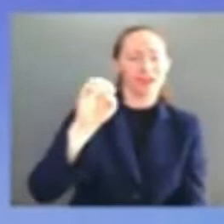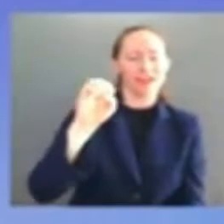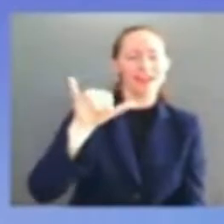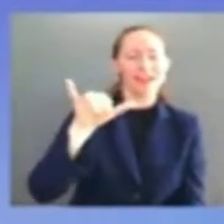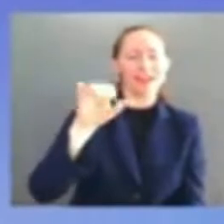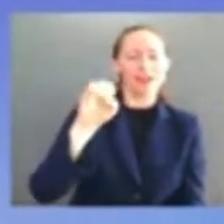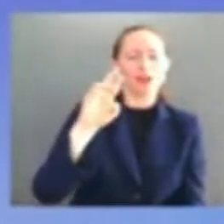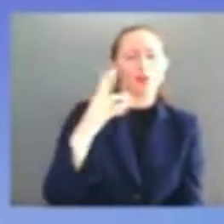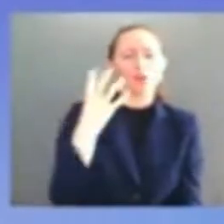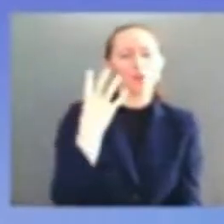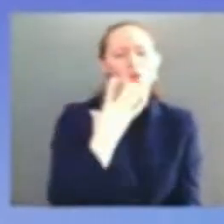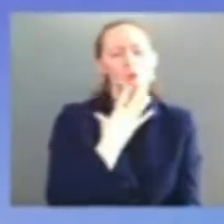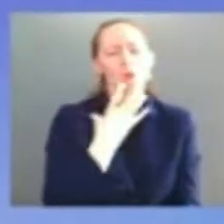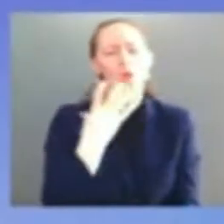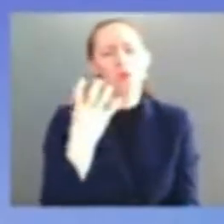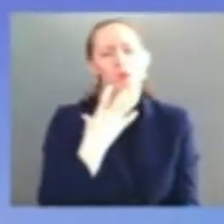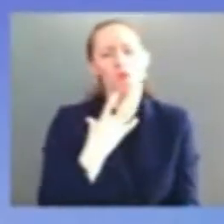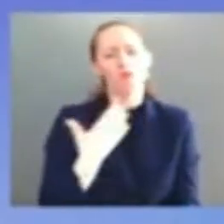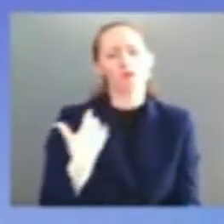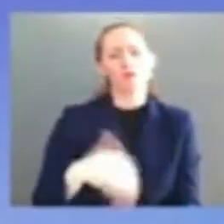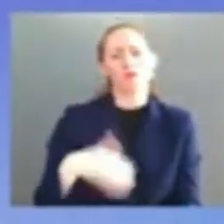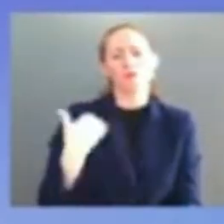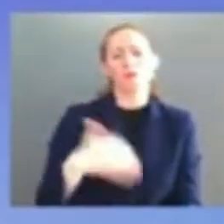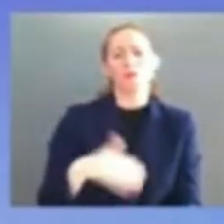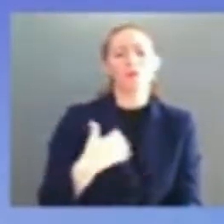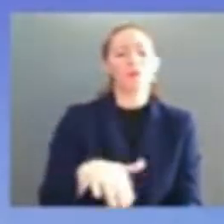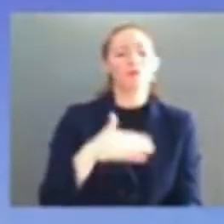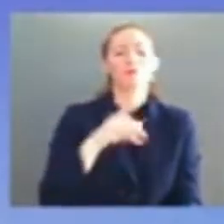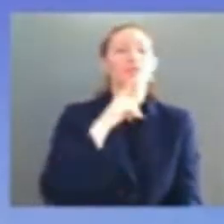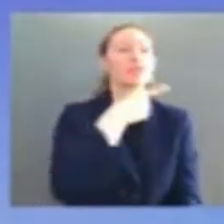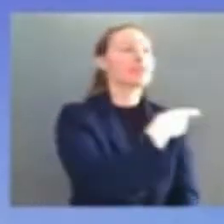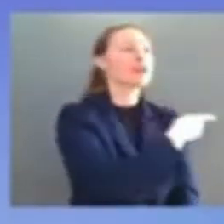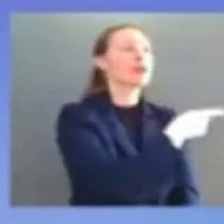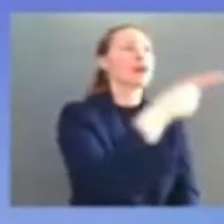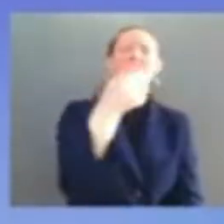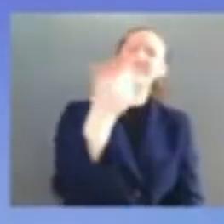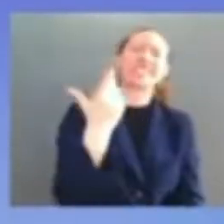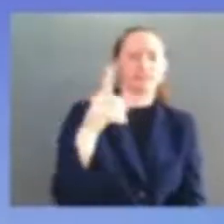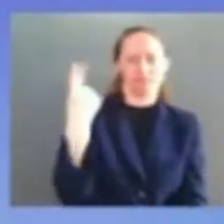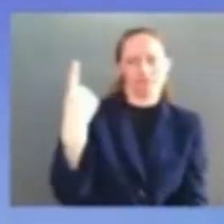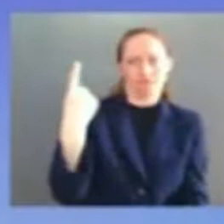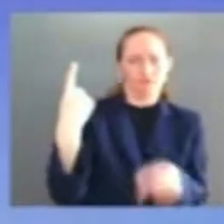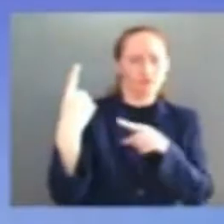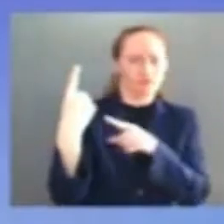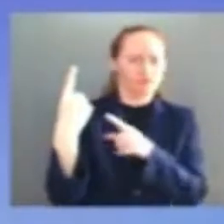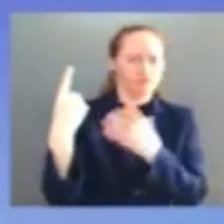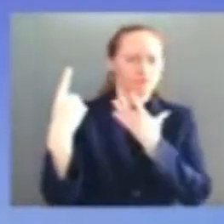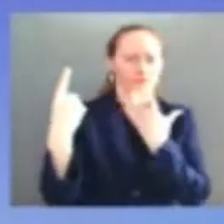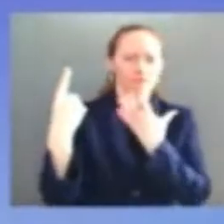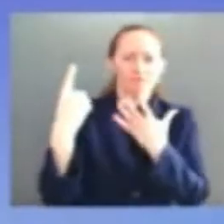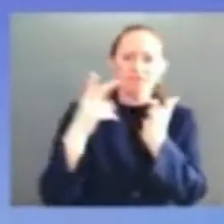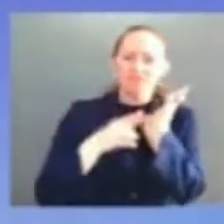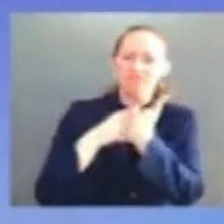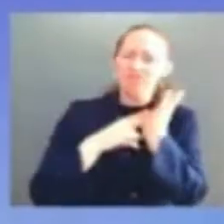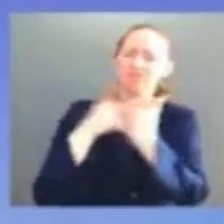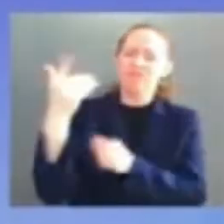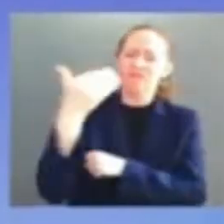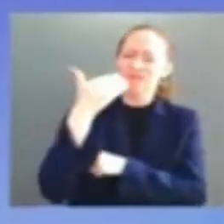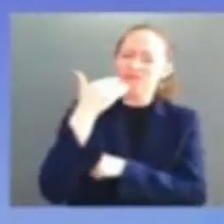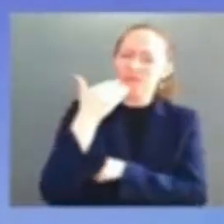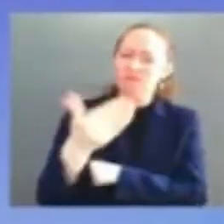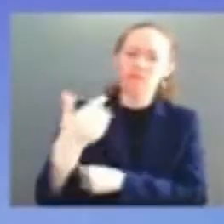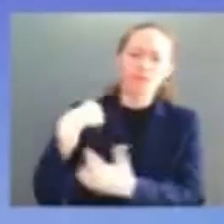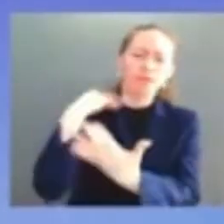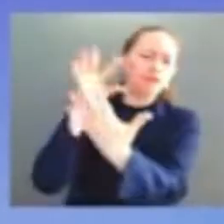for thoughtfulness integrity honor and principle both by word and deed my clerkship with justice